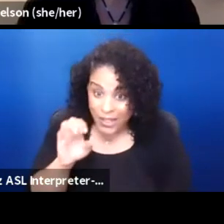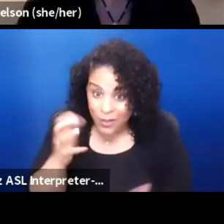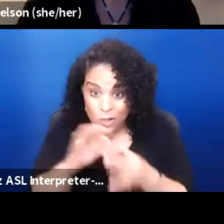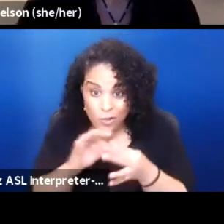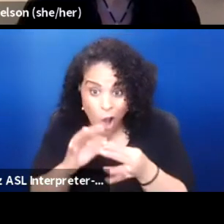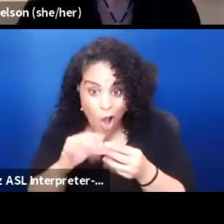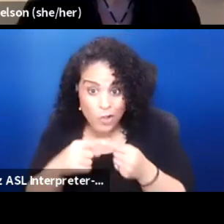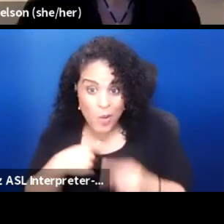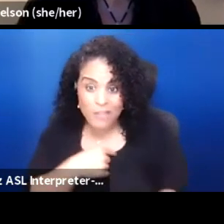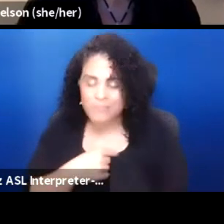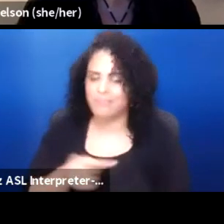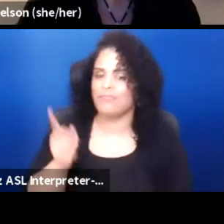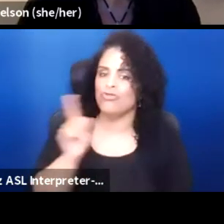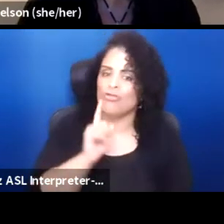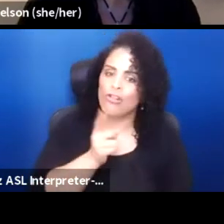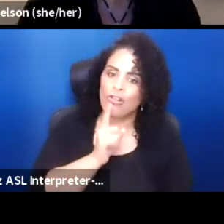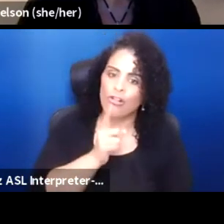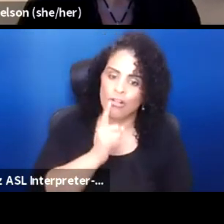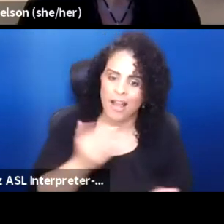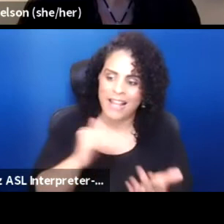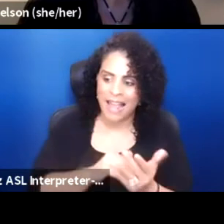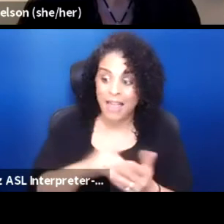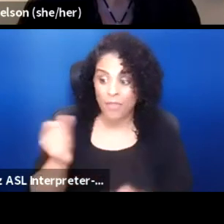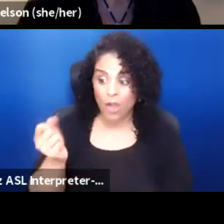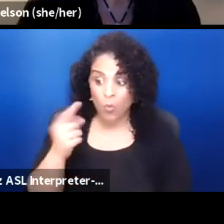Sure. So again, the question is,